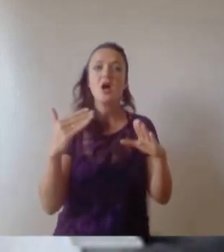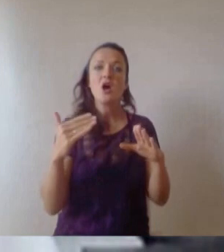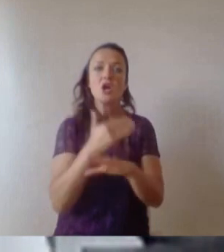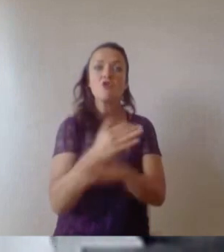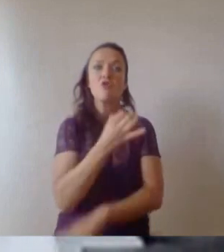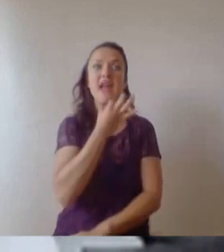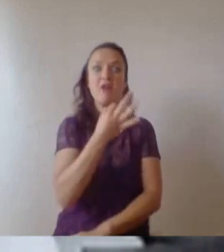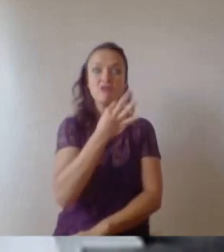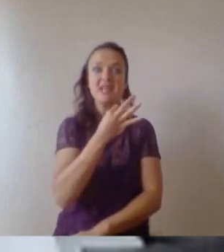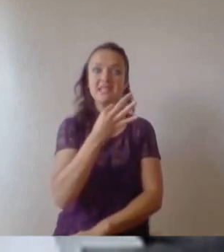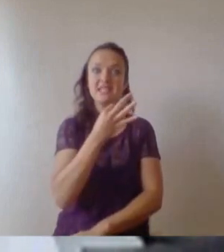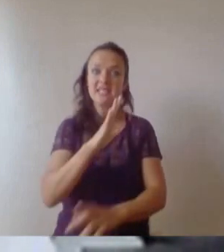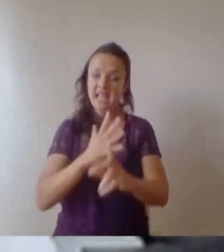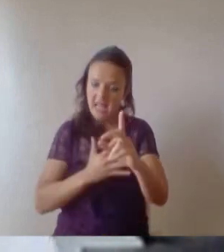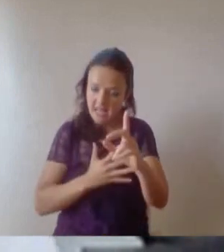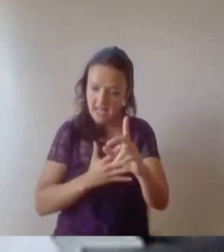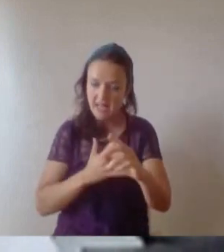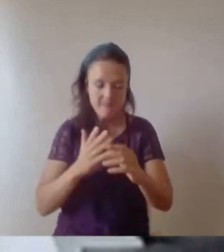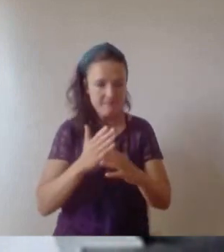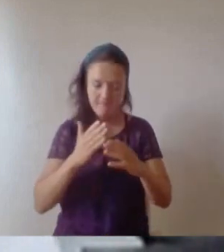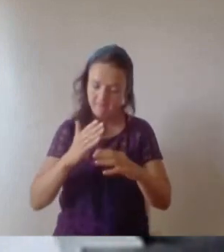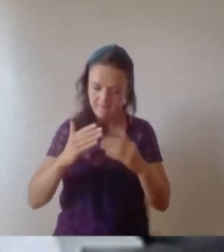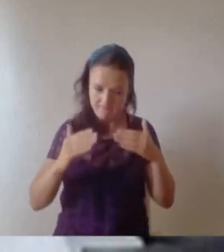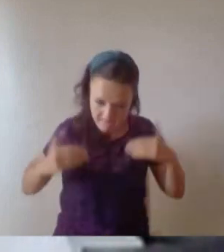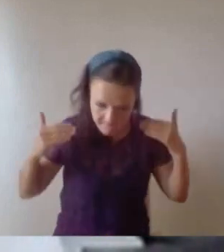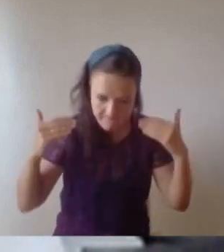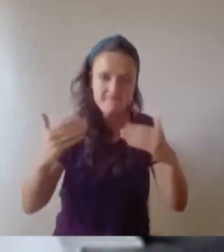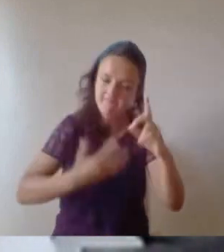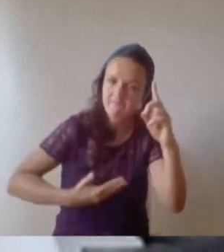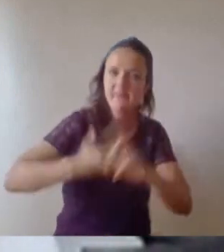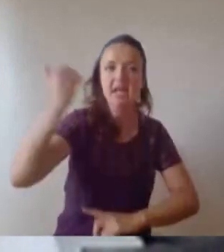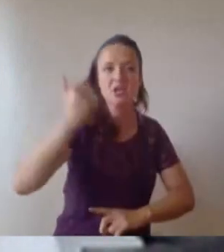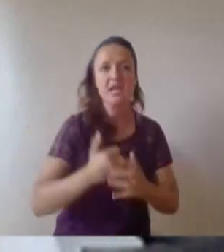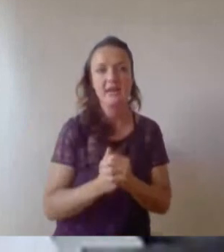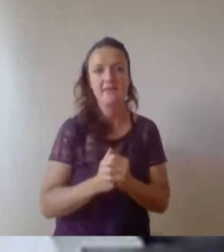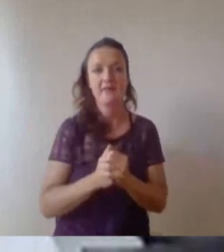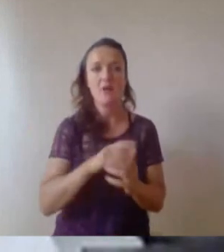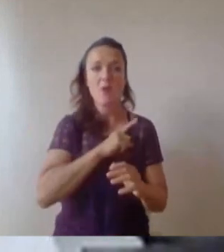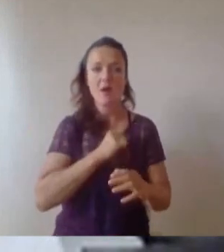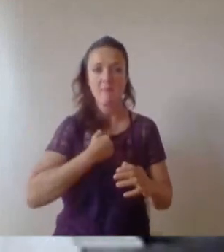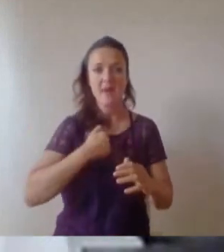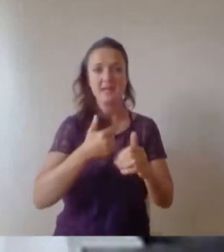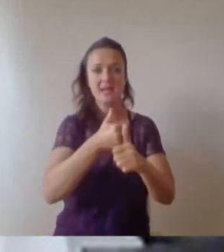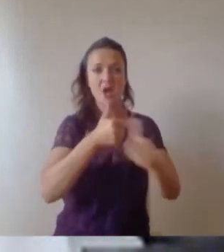today and I started thinking about it at University. So trust yourself, trust your judgments and